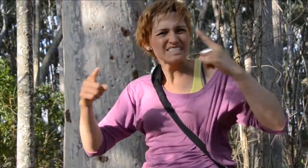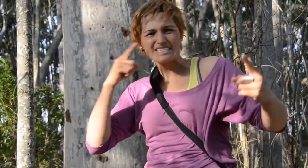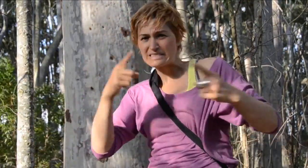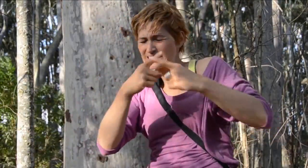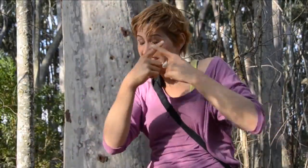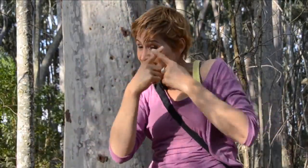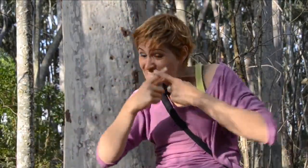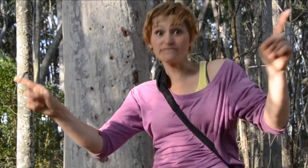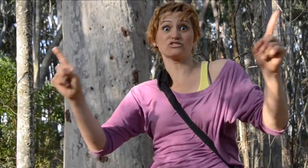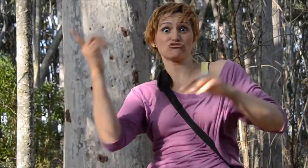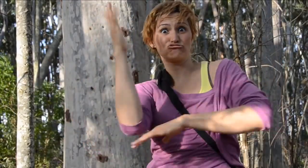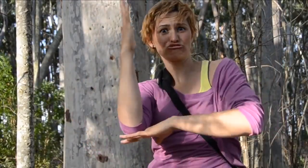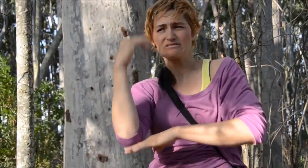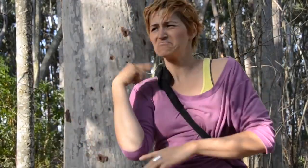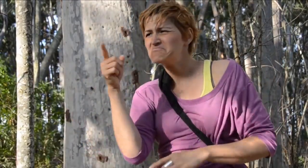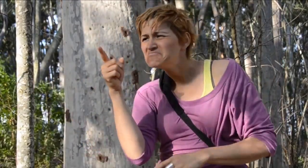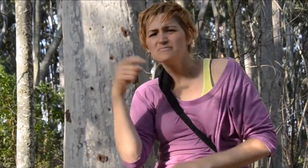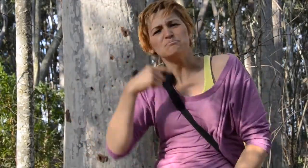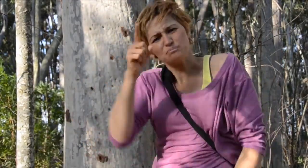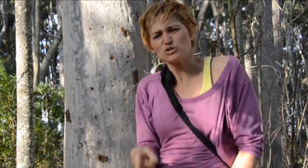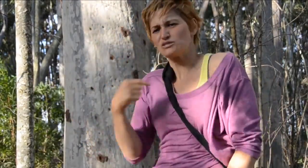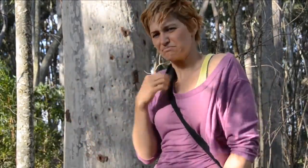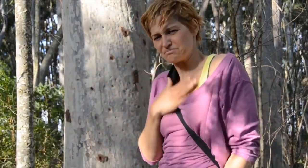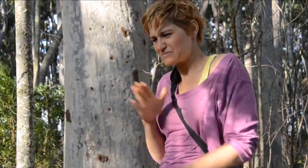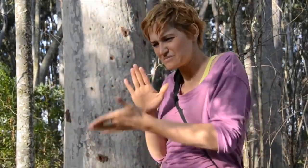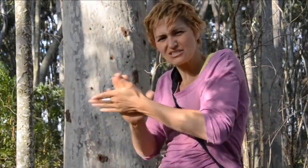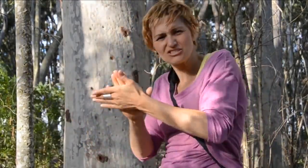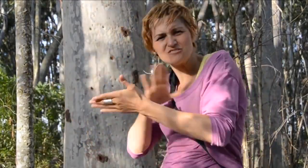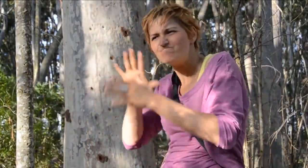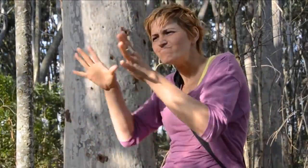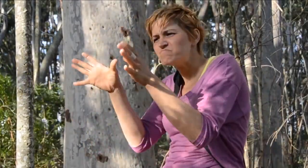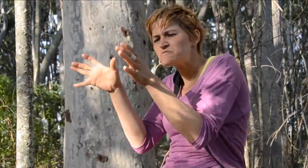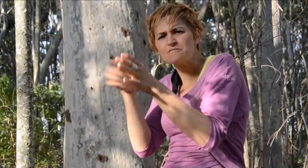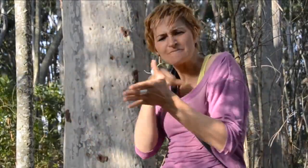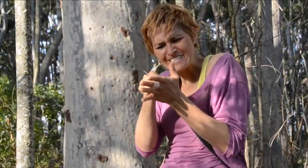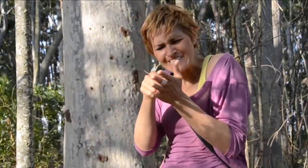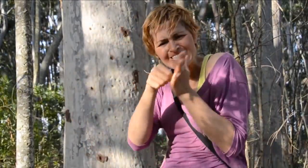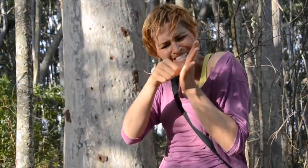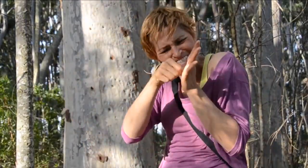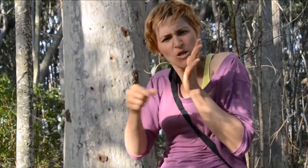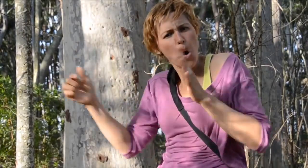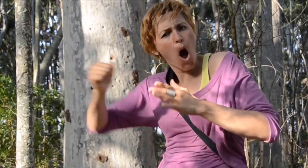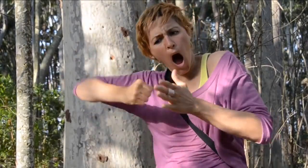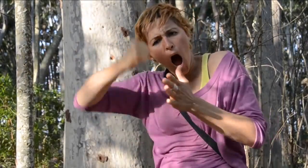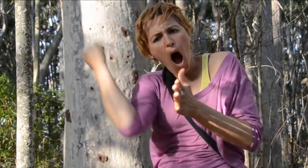I am seeing a very different kind of tree and I just had to touch.